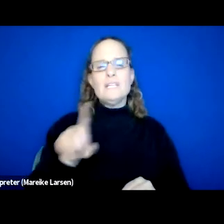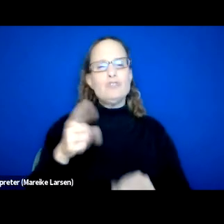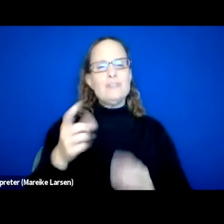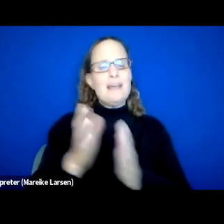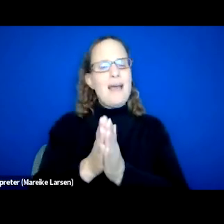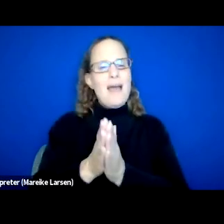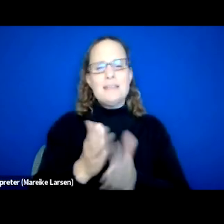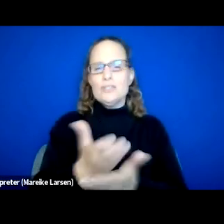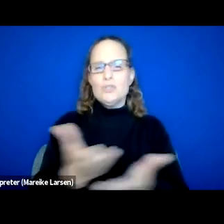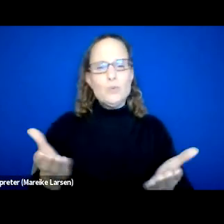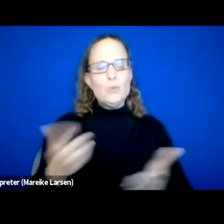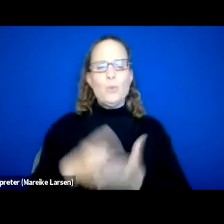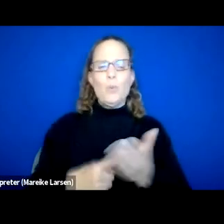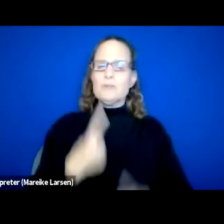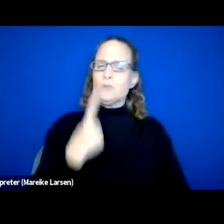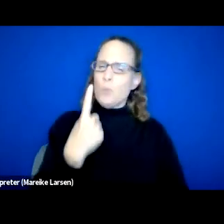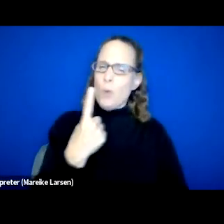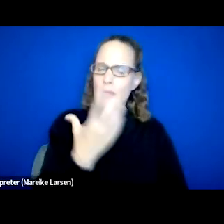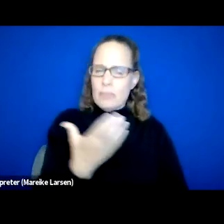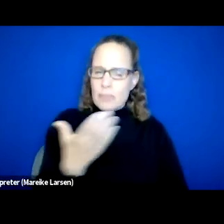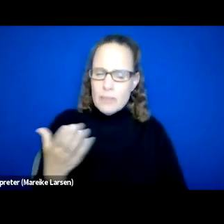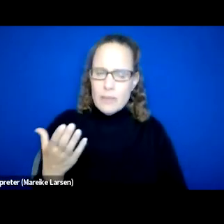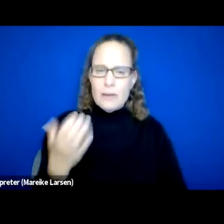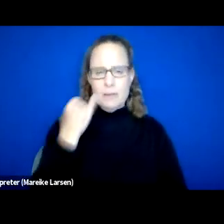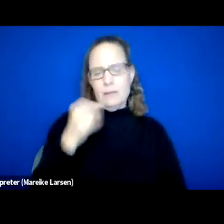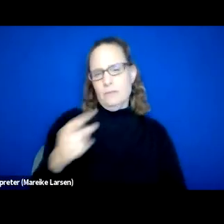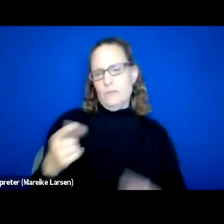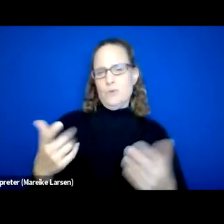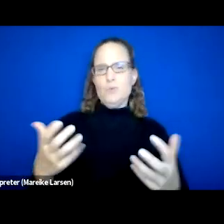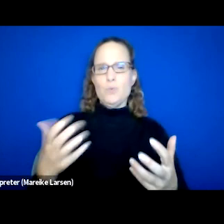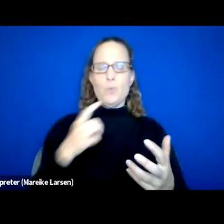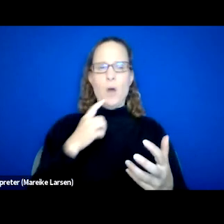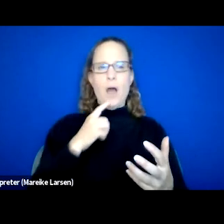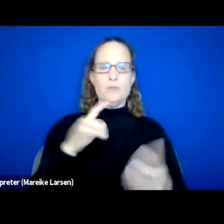what is one thing, if you all wanna advance to the poll question.